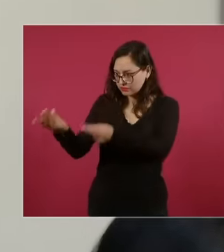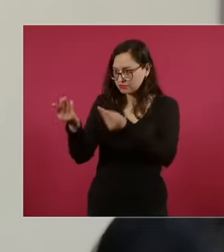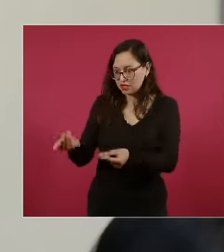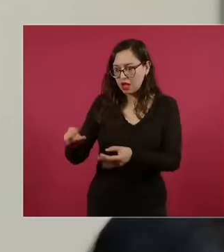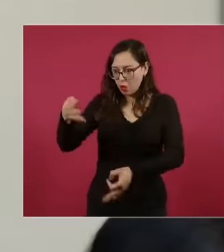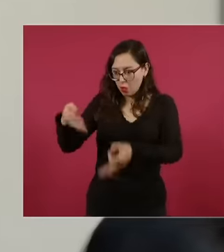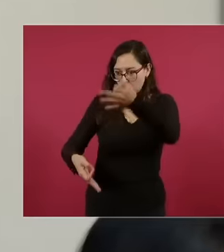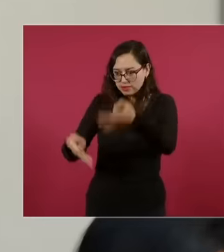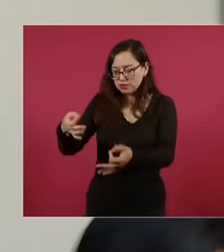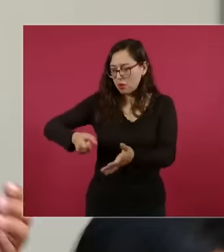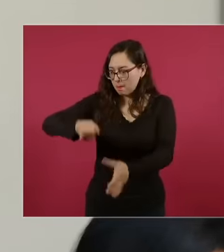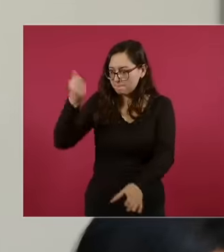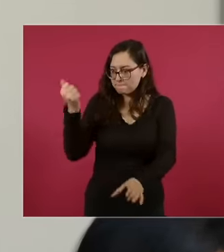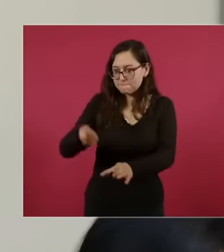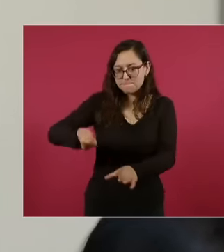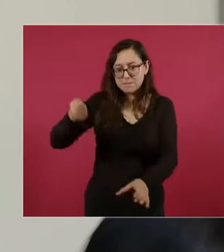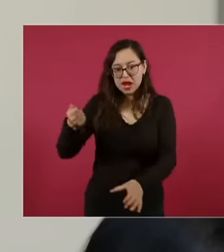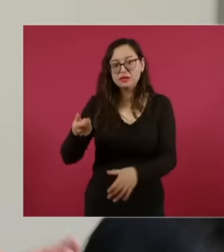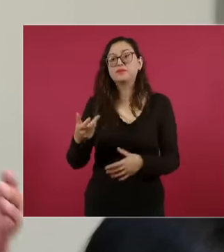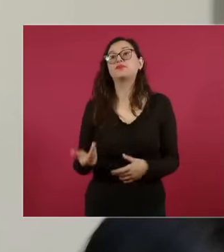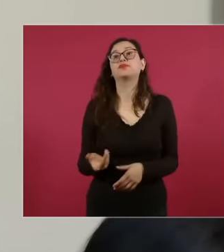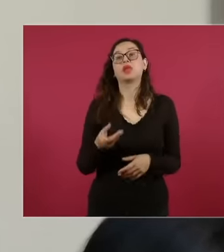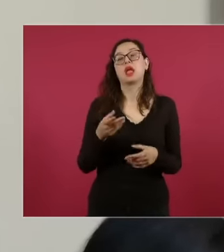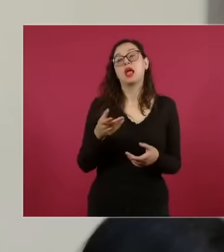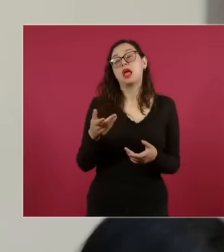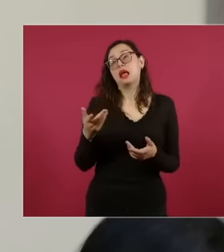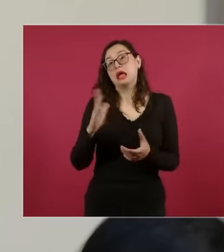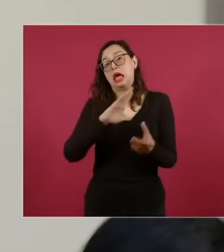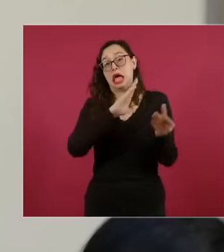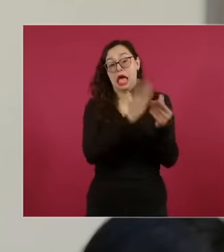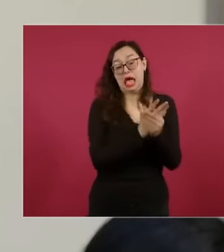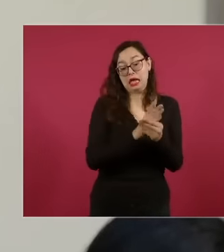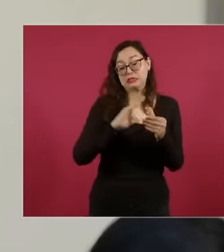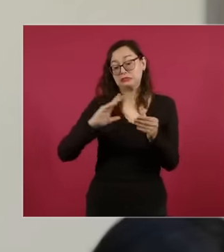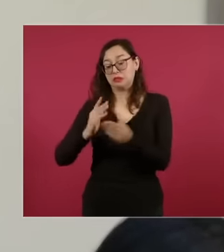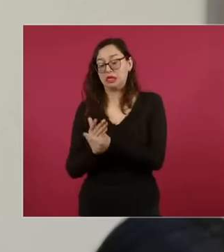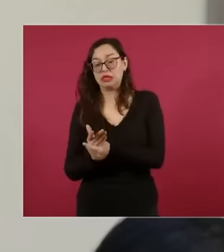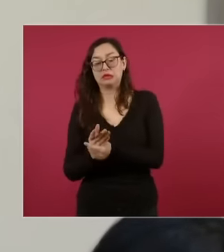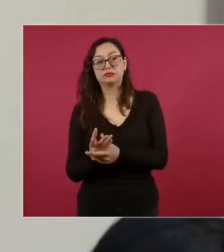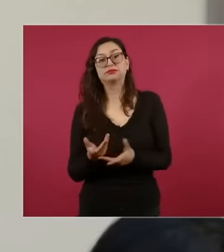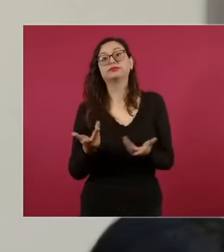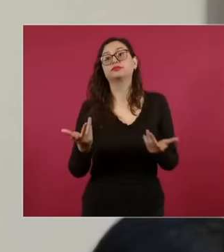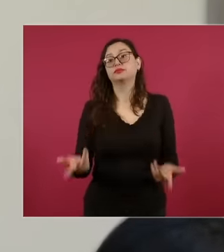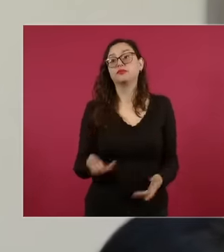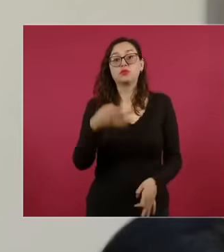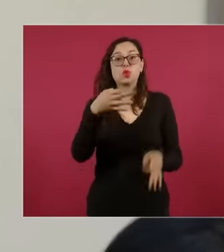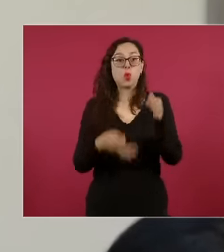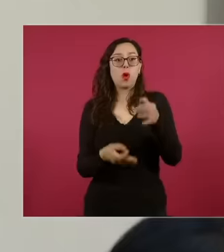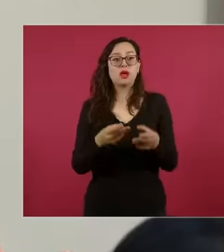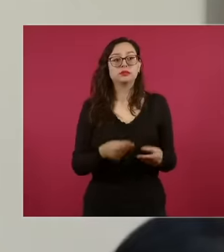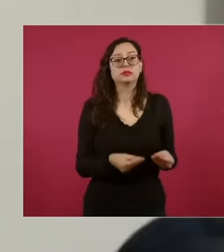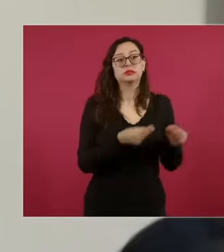have been in the Supreme Court, they have been in others on the tables of other judges and it comes back,